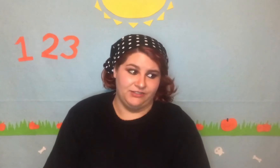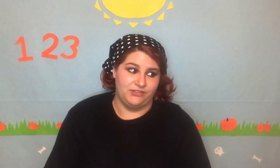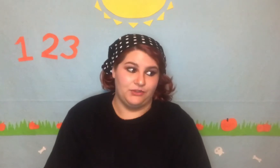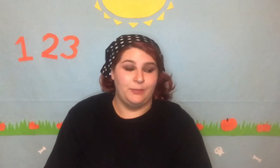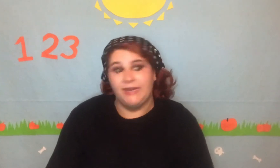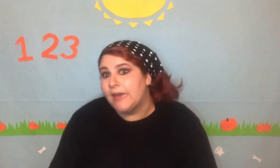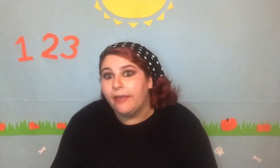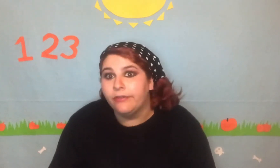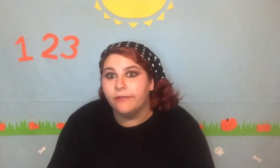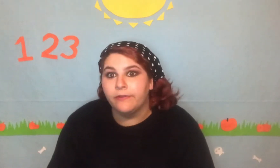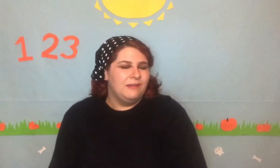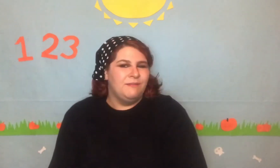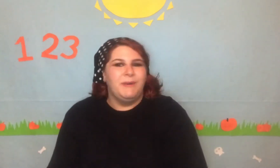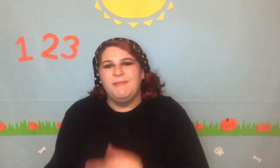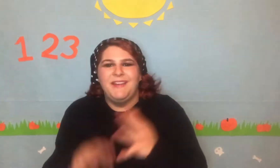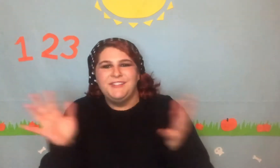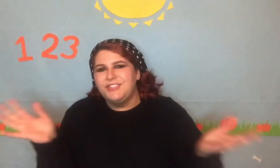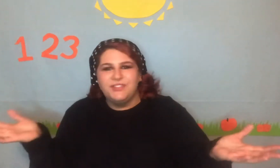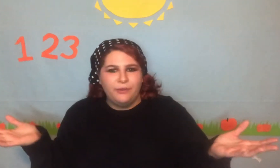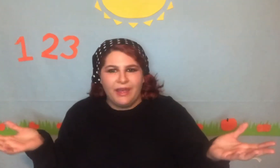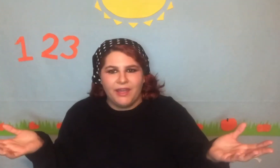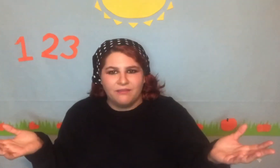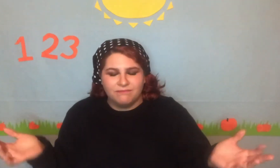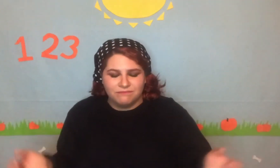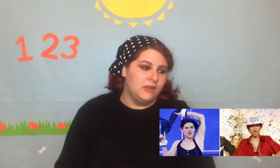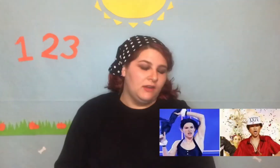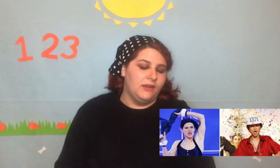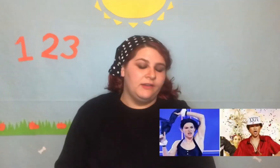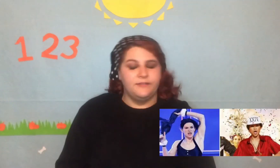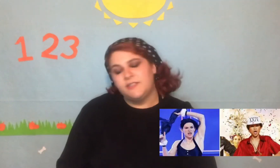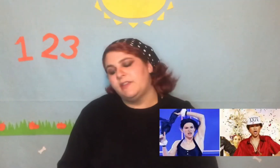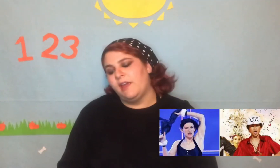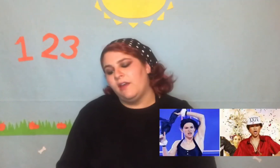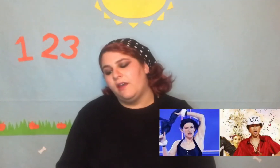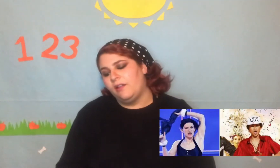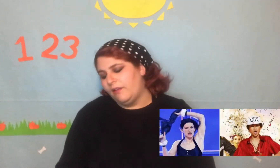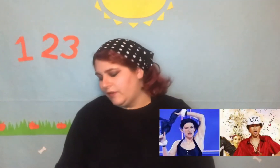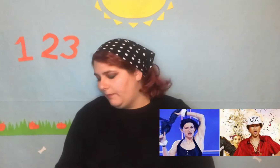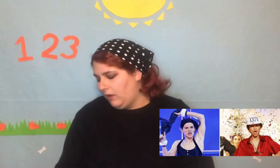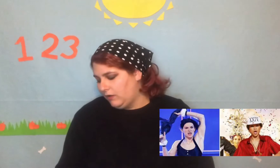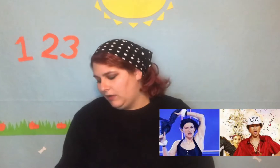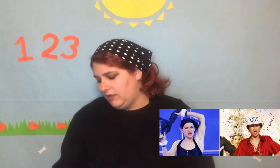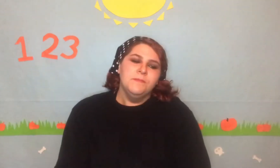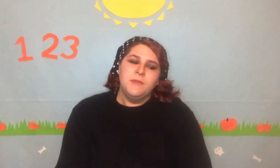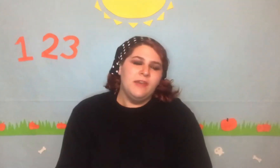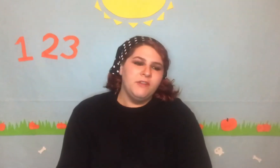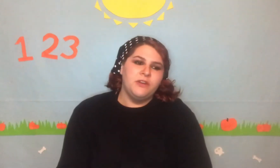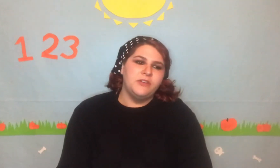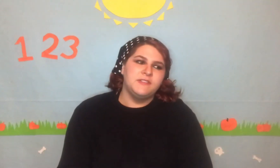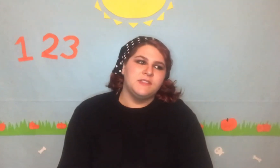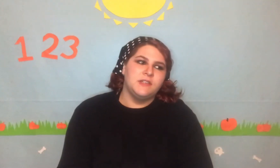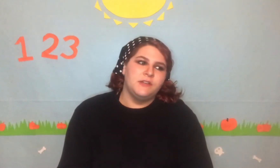so many deaths, but I mean it's just okay. I love Zendaya. I love Tom Holland. Have you noticed the